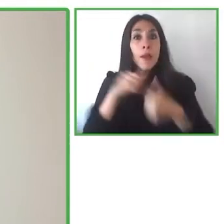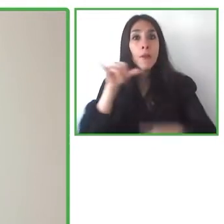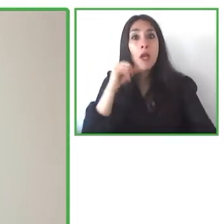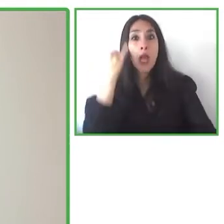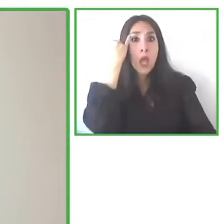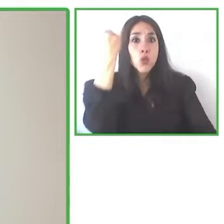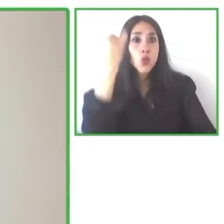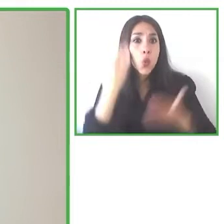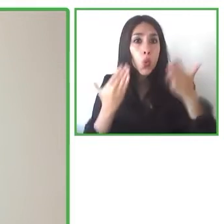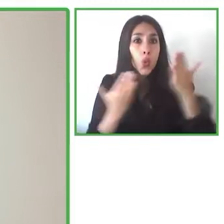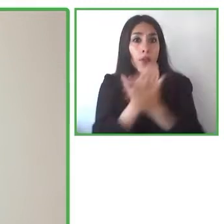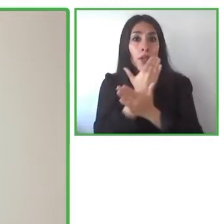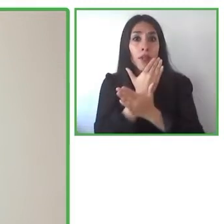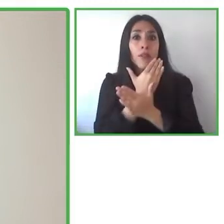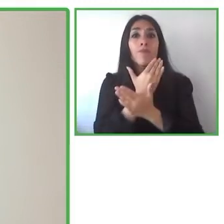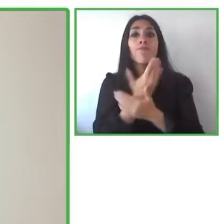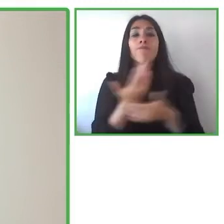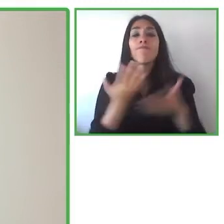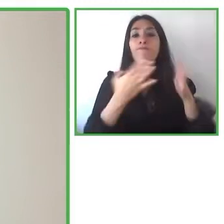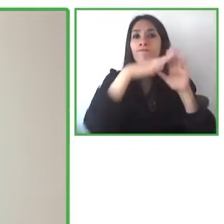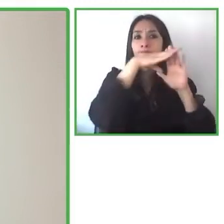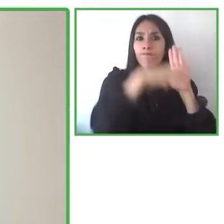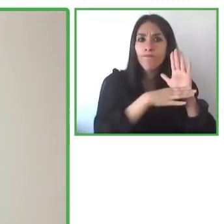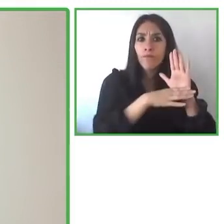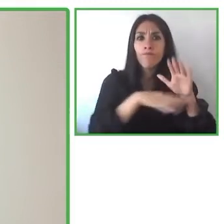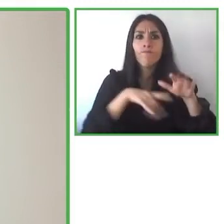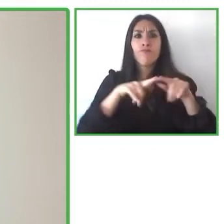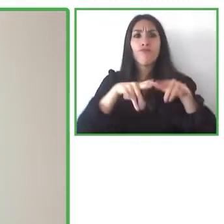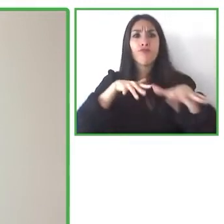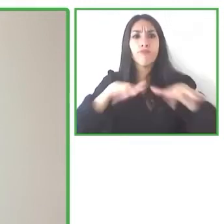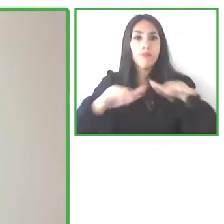We're going to have Pablo Escobar who has a PhD in psychology